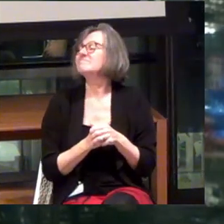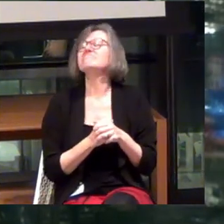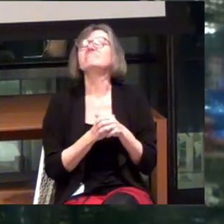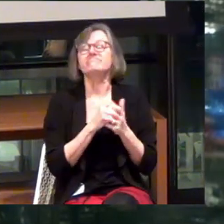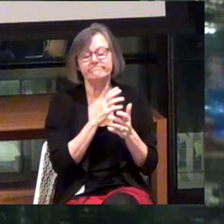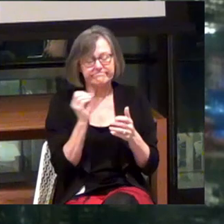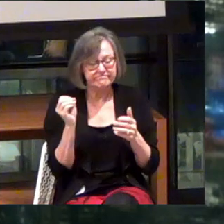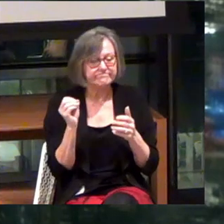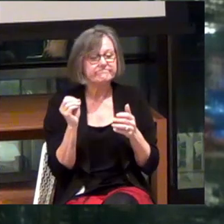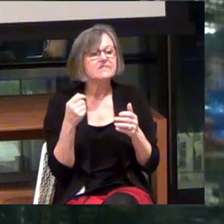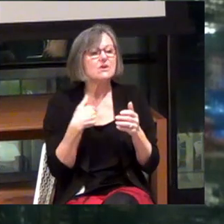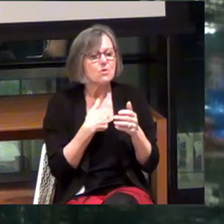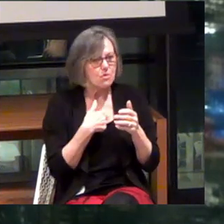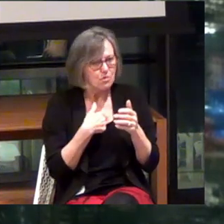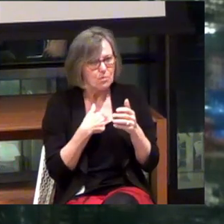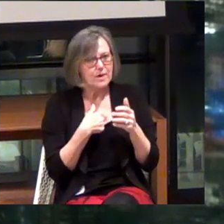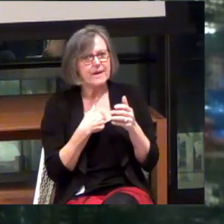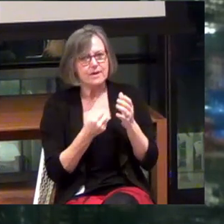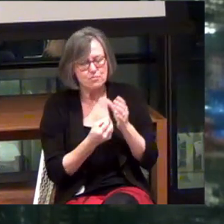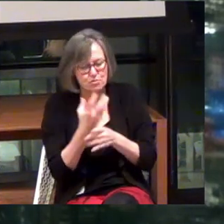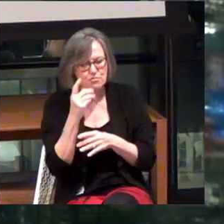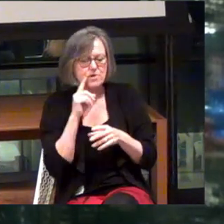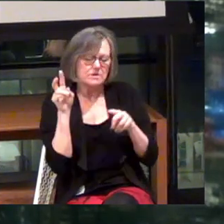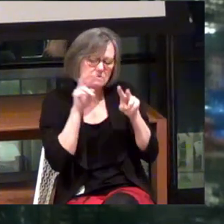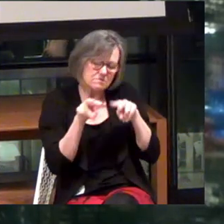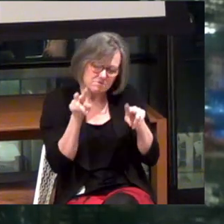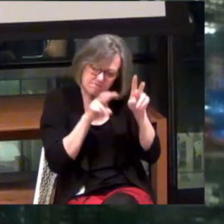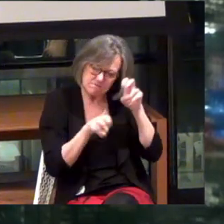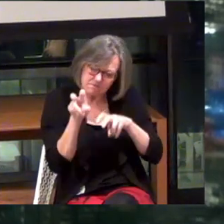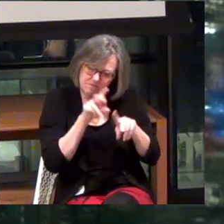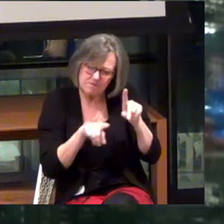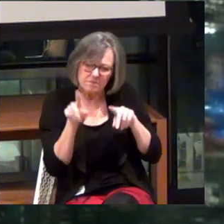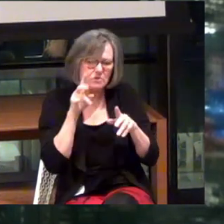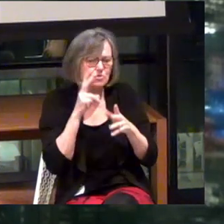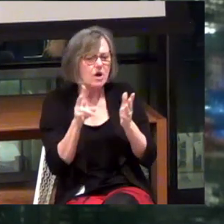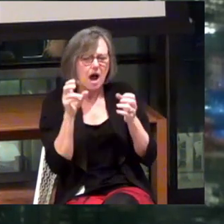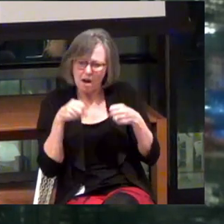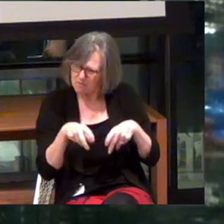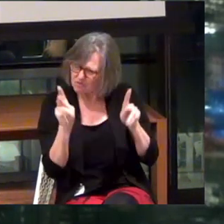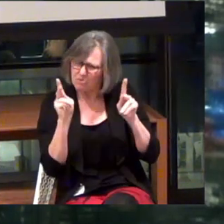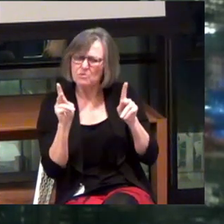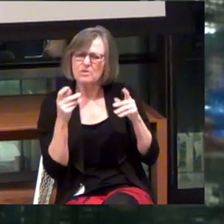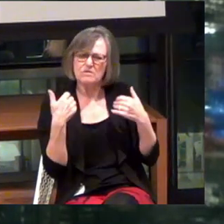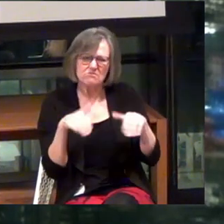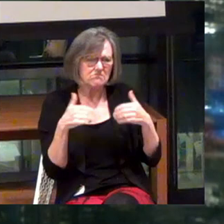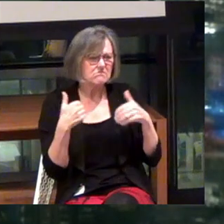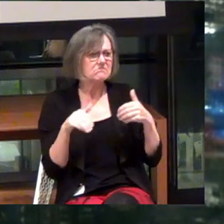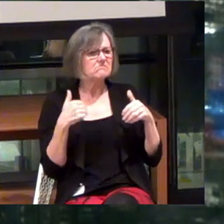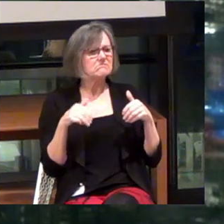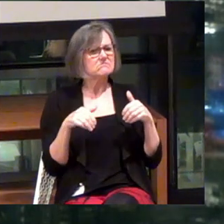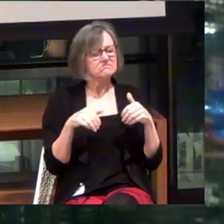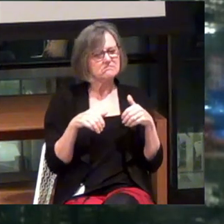And as we grew, we really looked at it and we saw the opportunity was really...